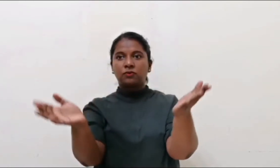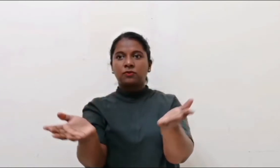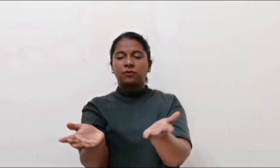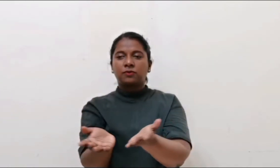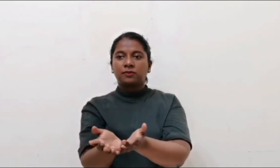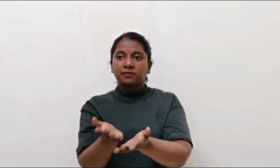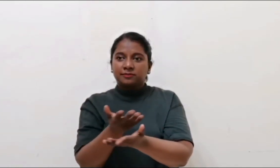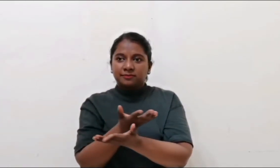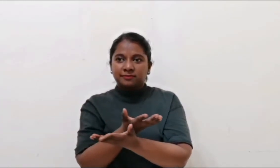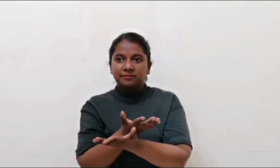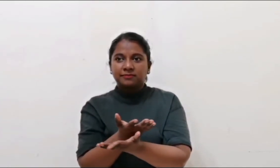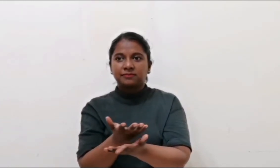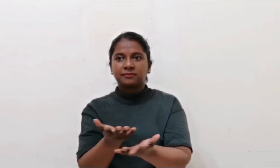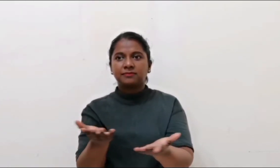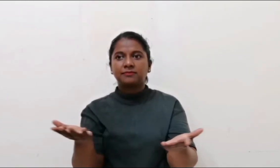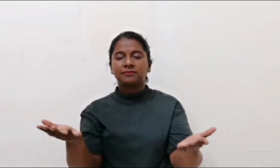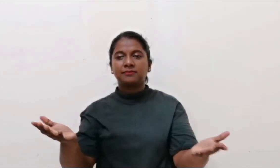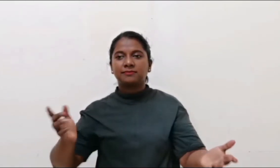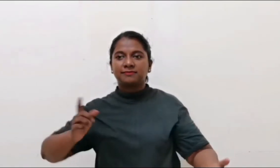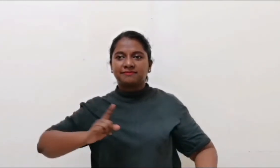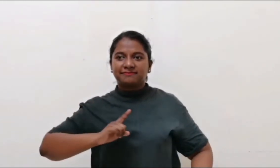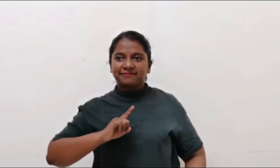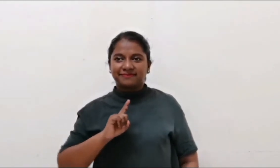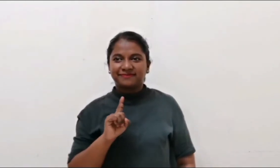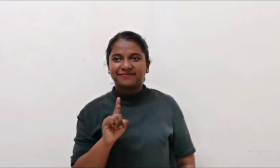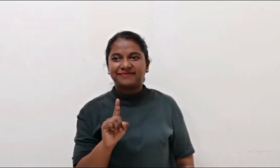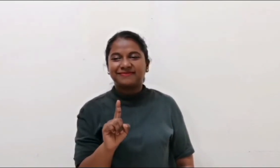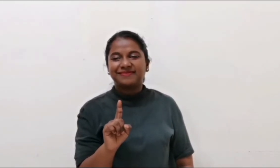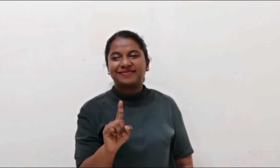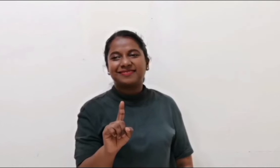I smile, in anticipation